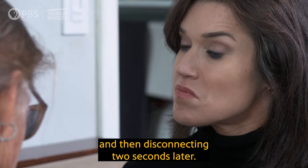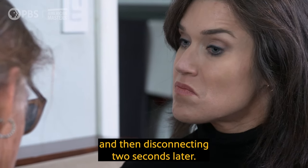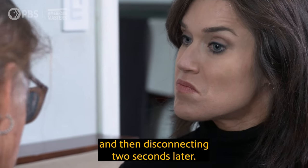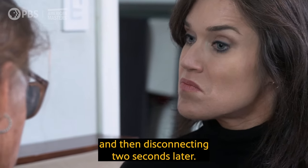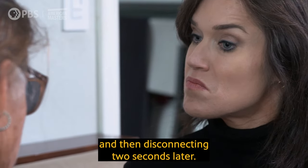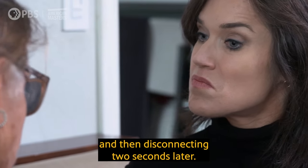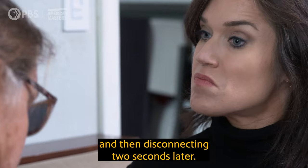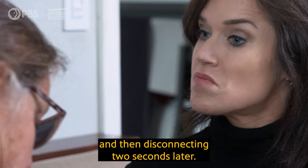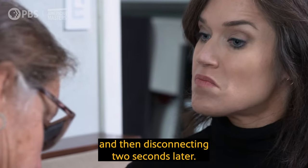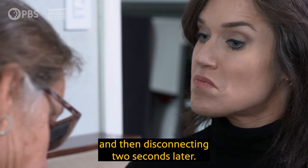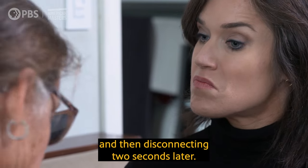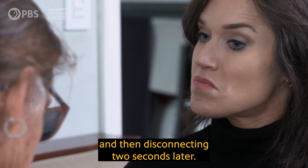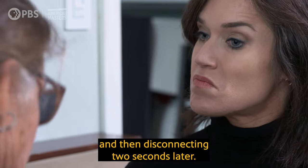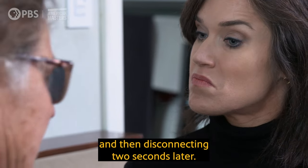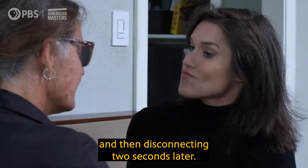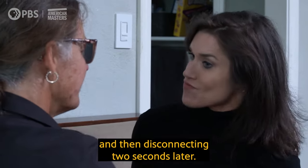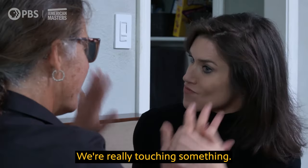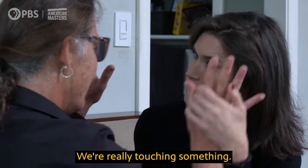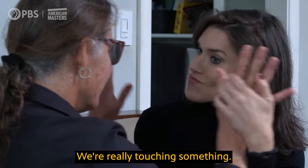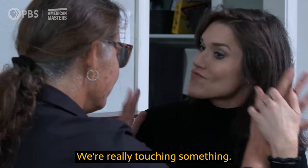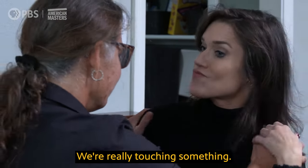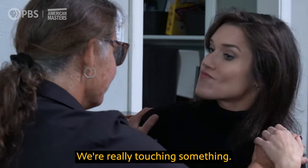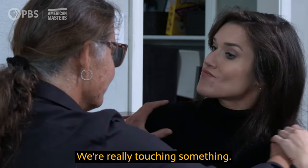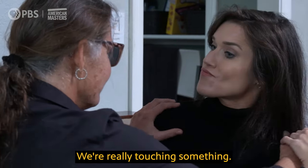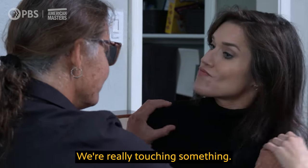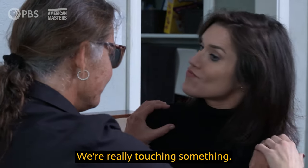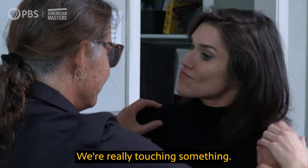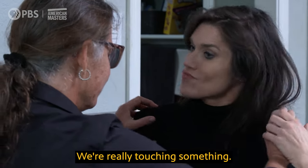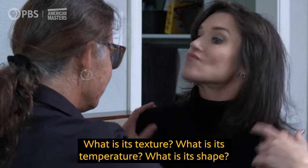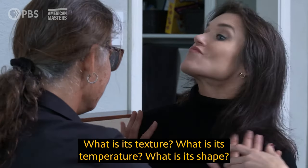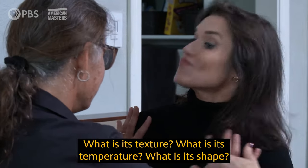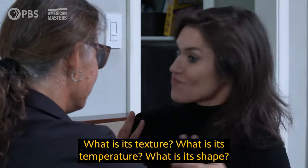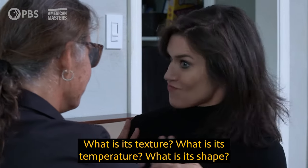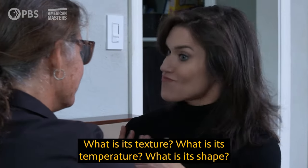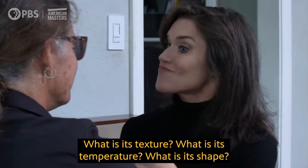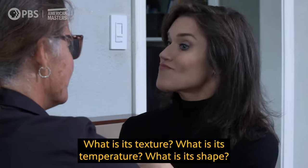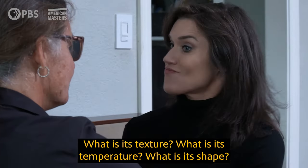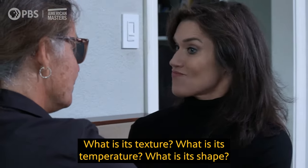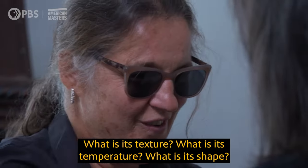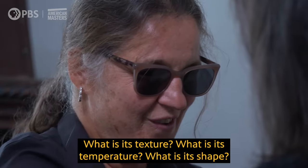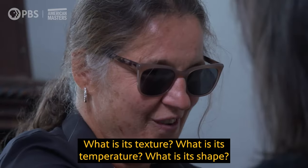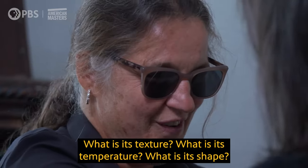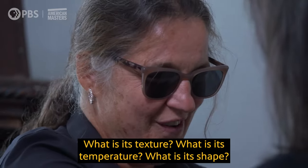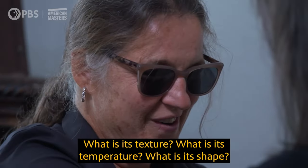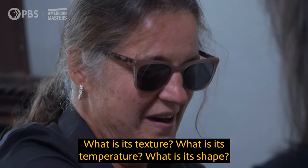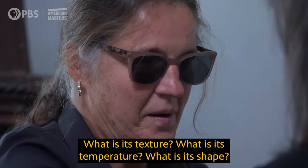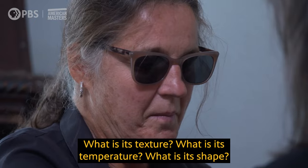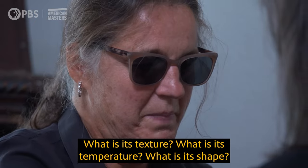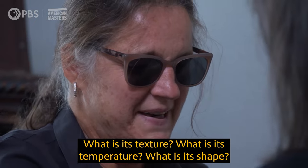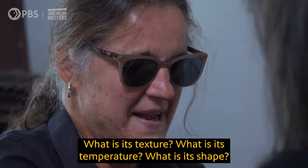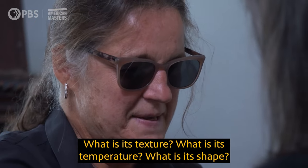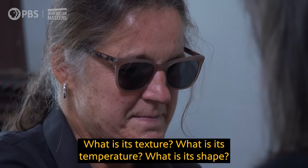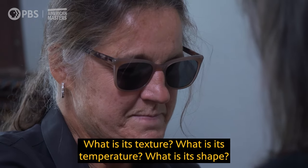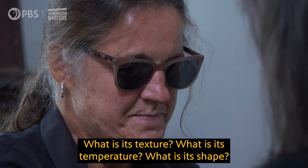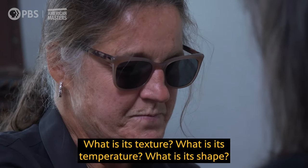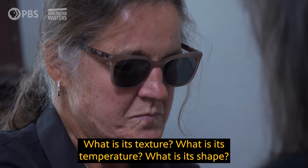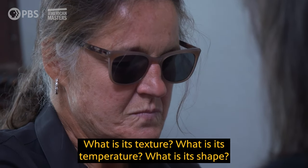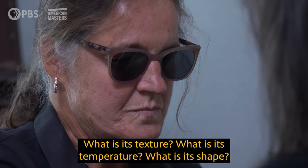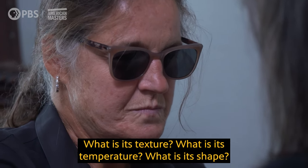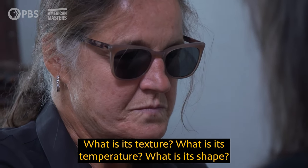and then disconnecting two seconds later. We're really touching something. What is its texture? What is its temperature? What is its shape?